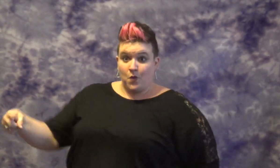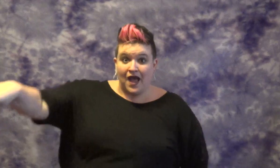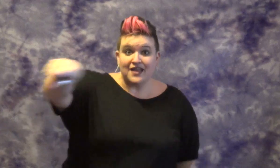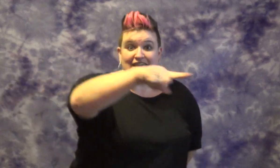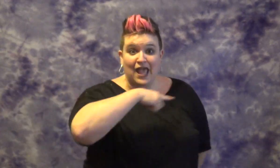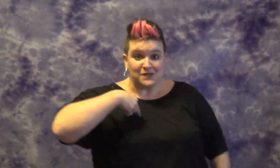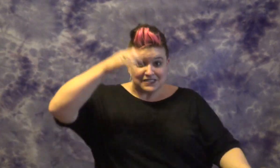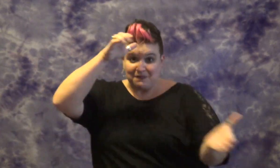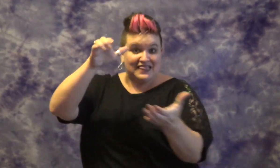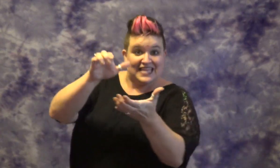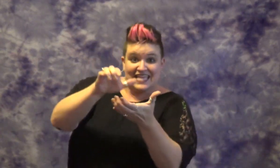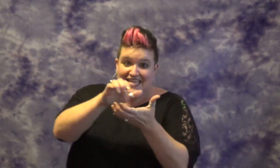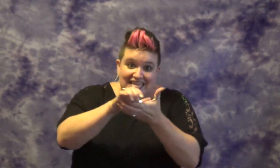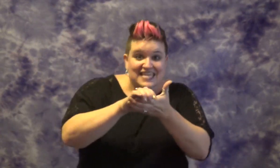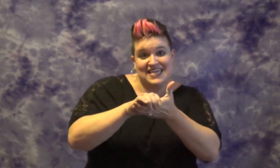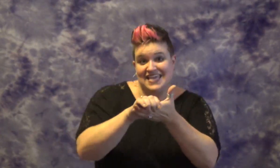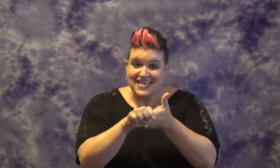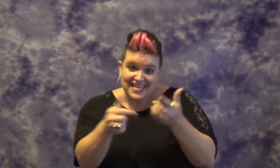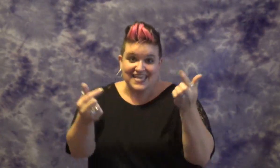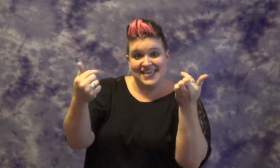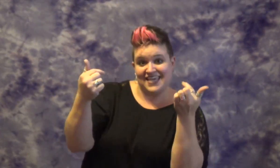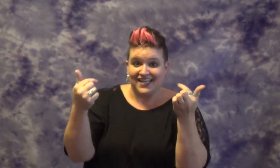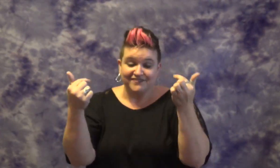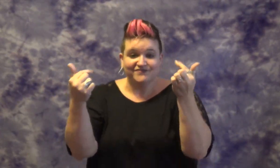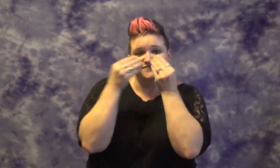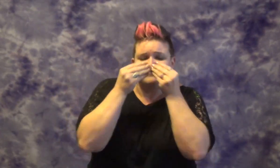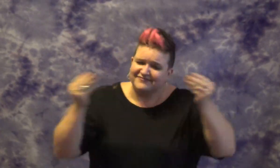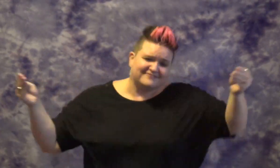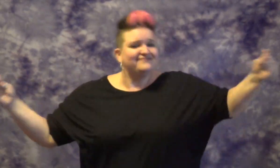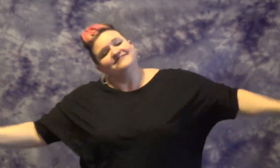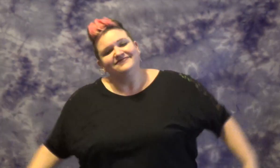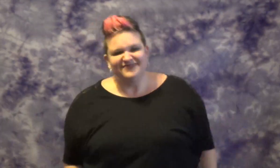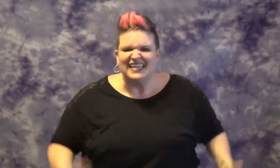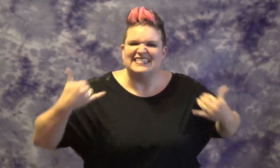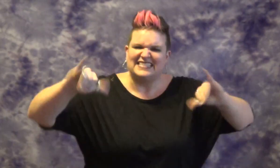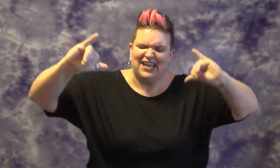THOSE ALL PEOPLE BELIEVE ME DONT CARE